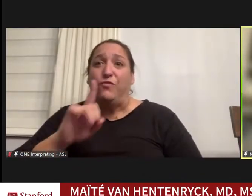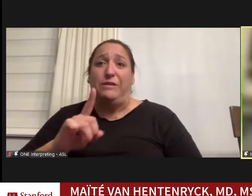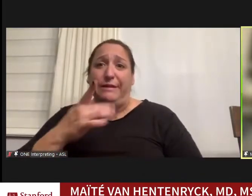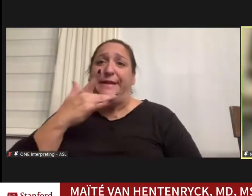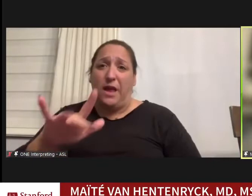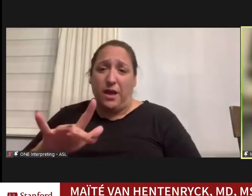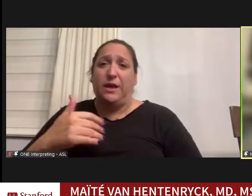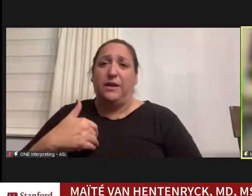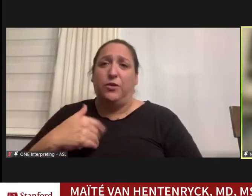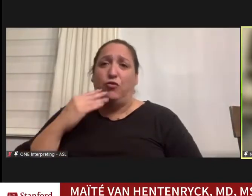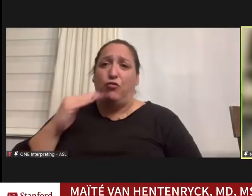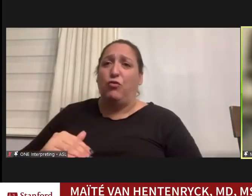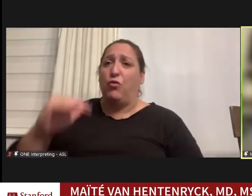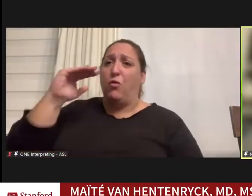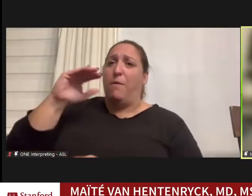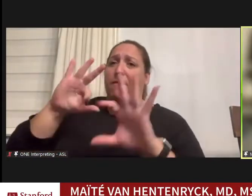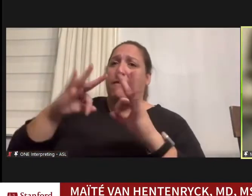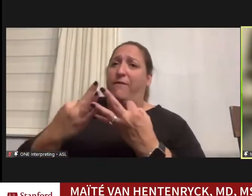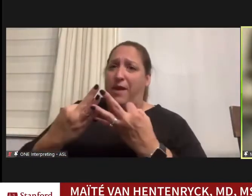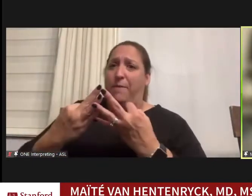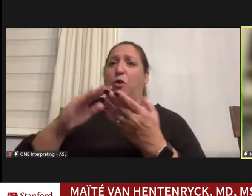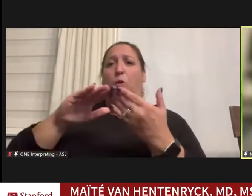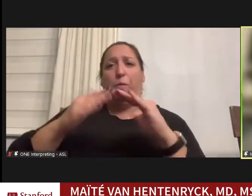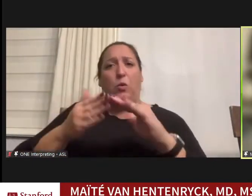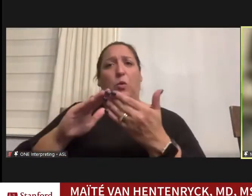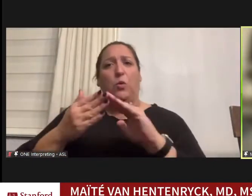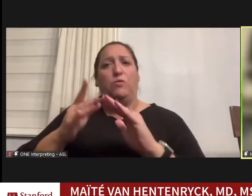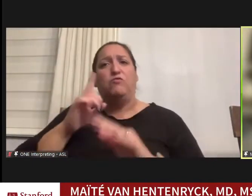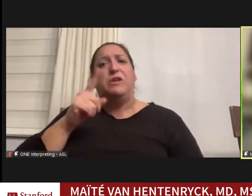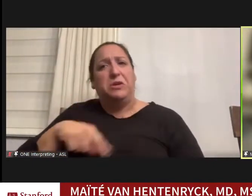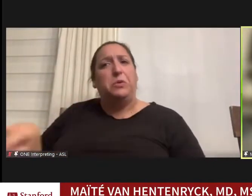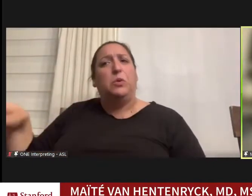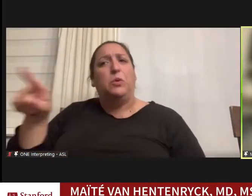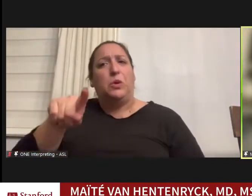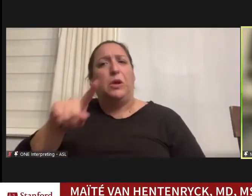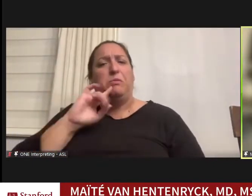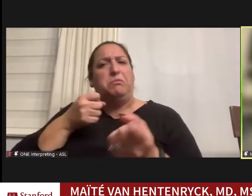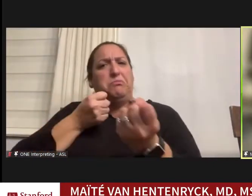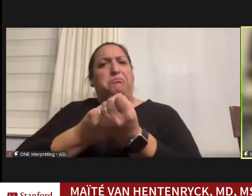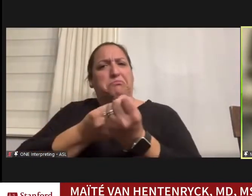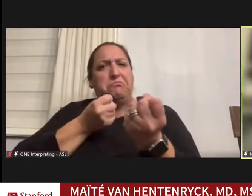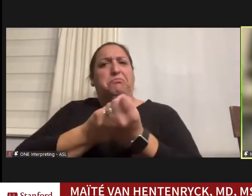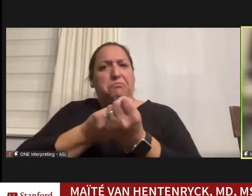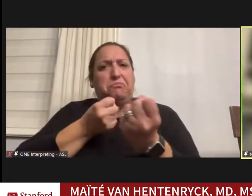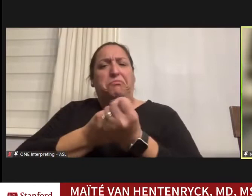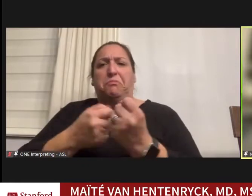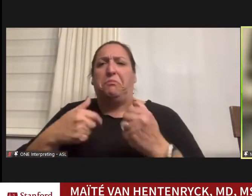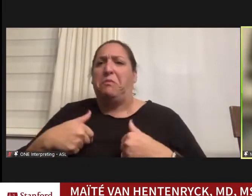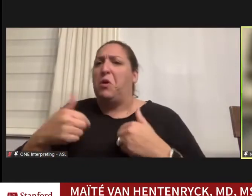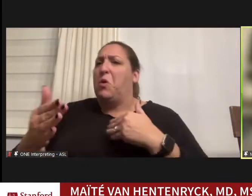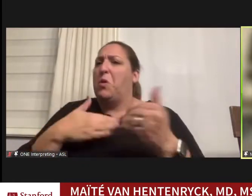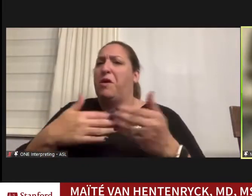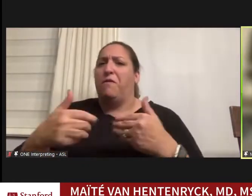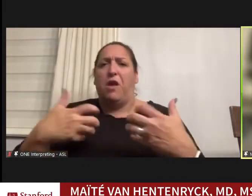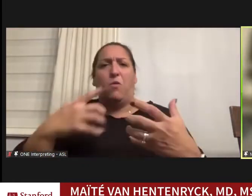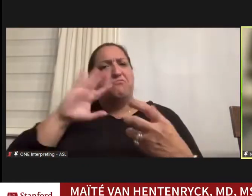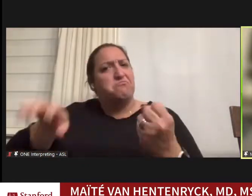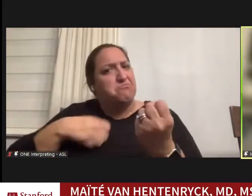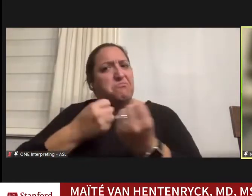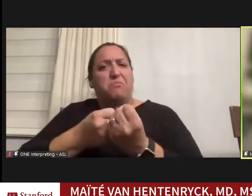in a family that really supported me in whatever I want to do, so I really didn't think very much